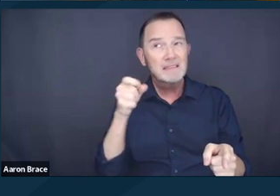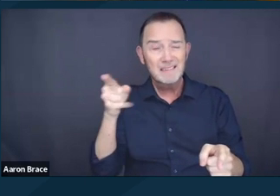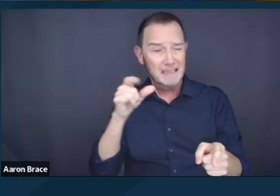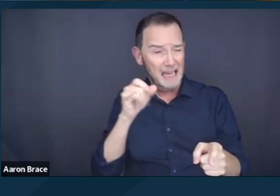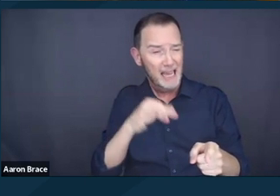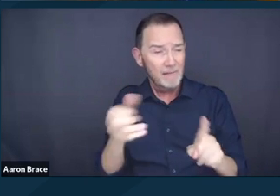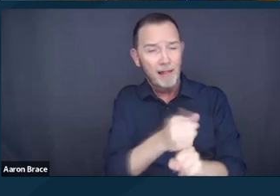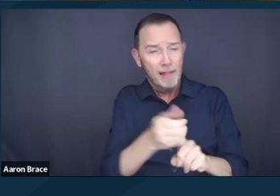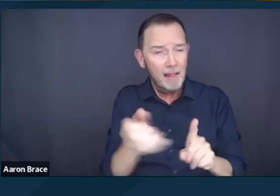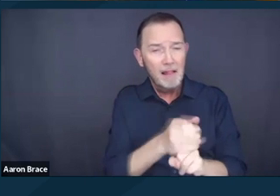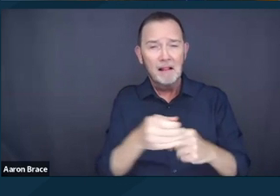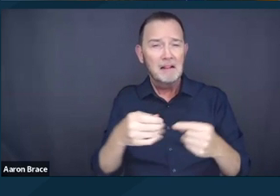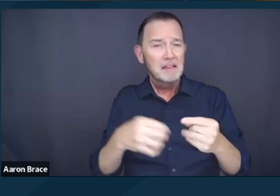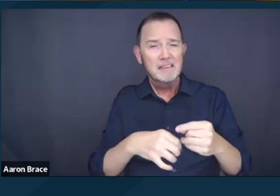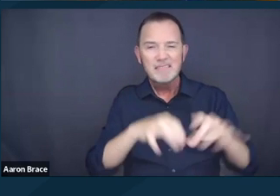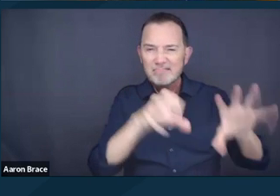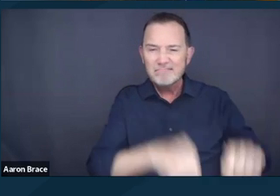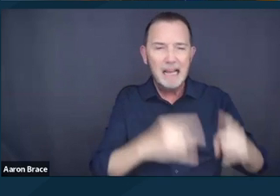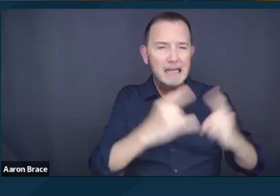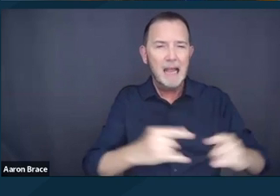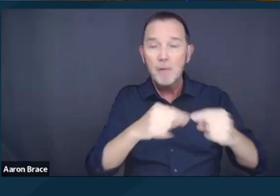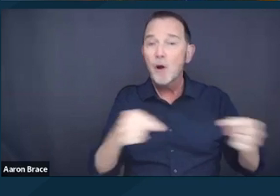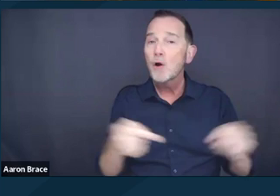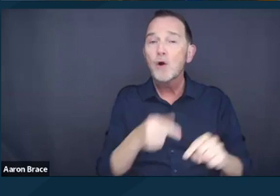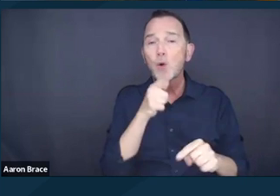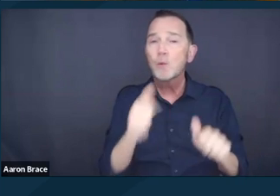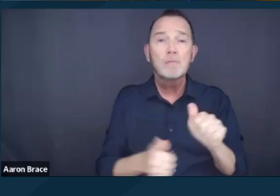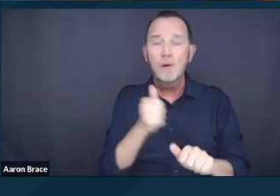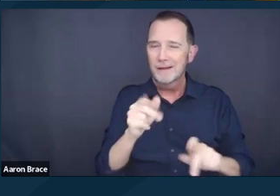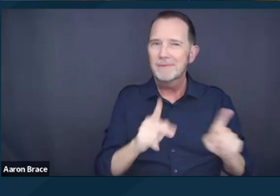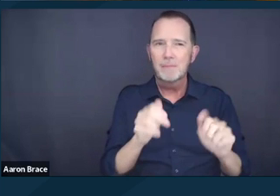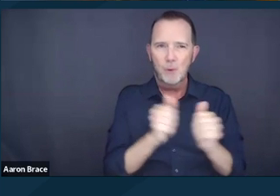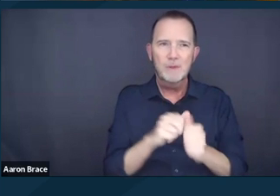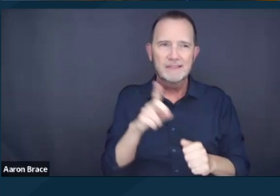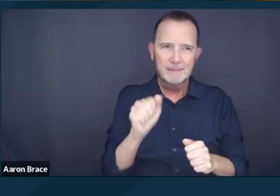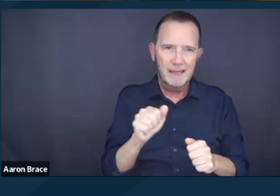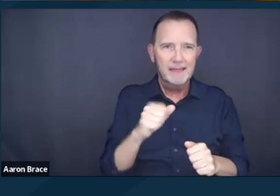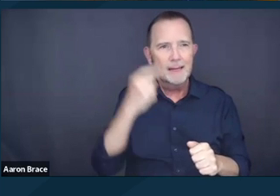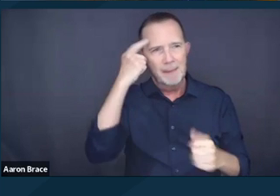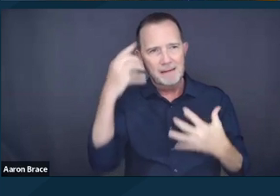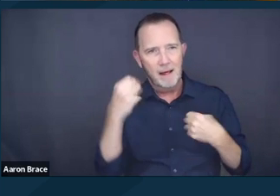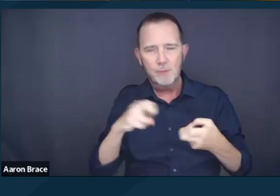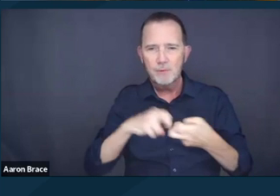amidst the uptick of criminalization laws and policies nationwide, my presentation will start by highlighting